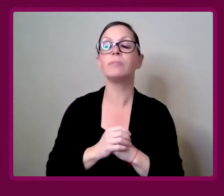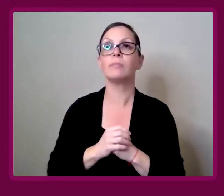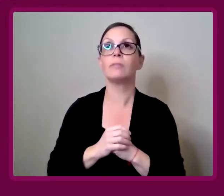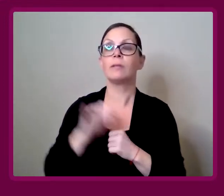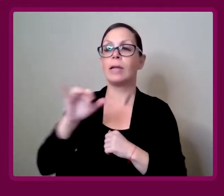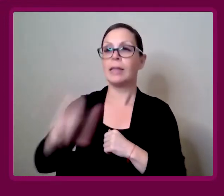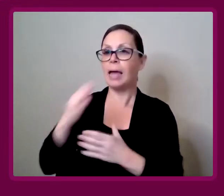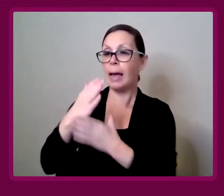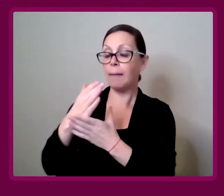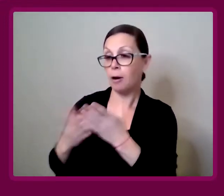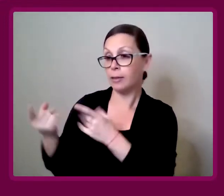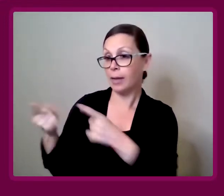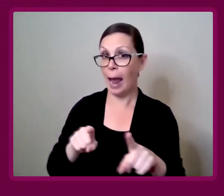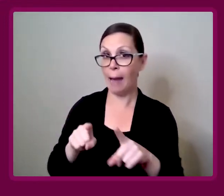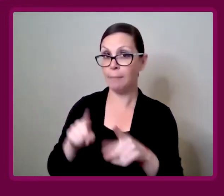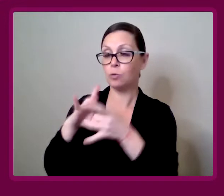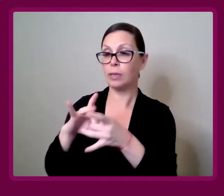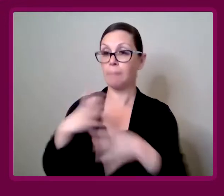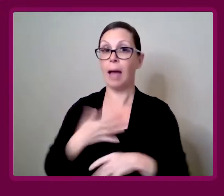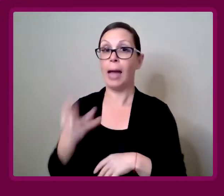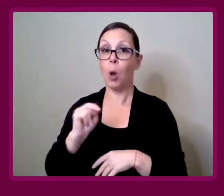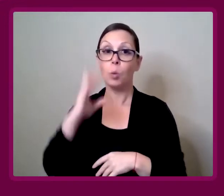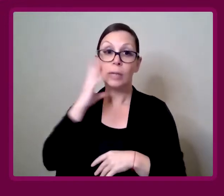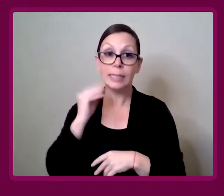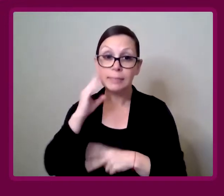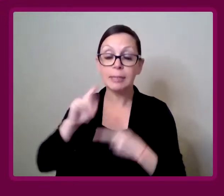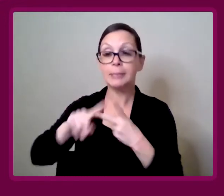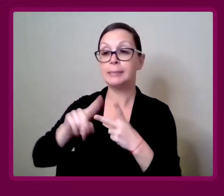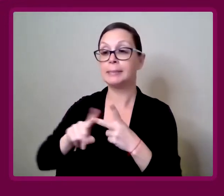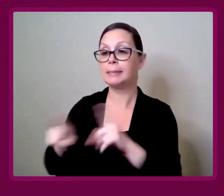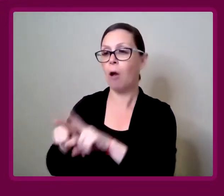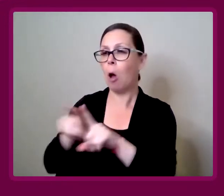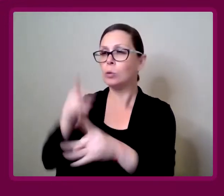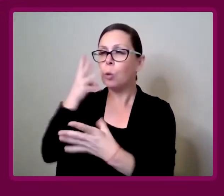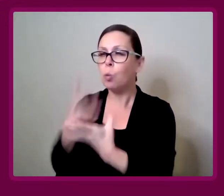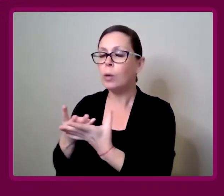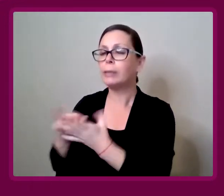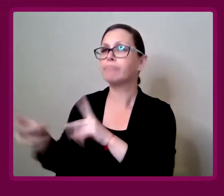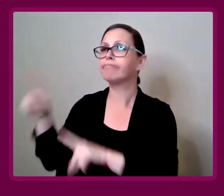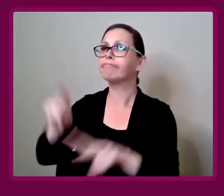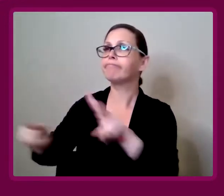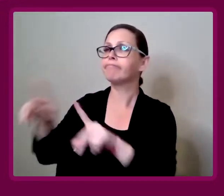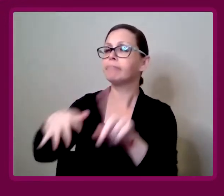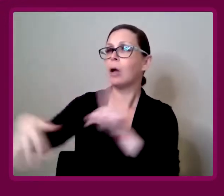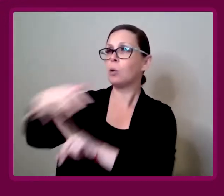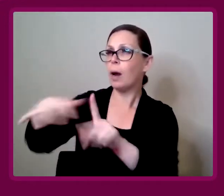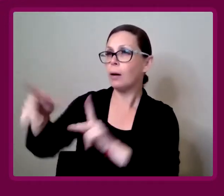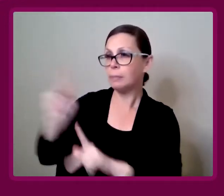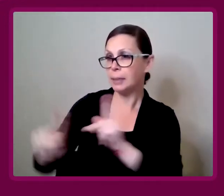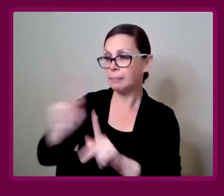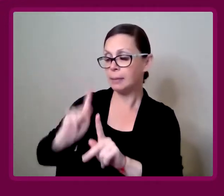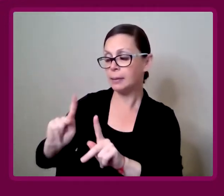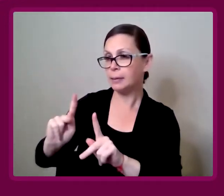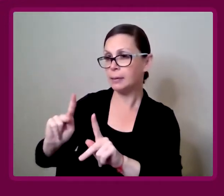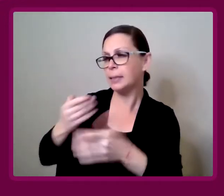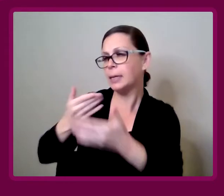now. That's partly through my own experience, and witnessing that around people, close family